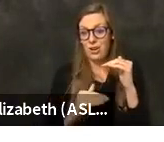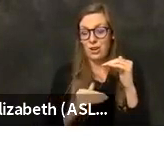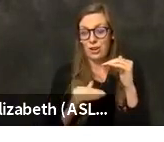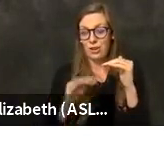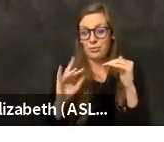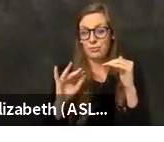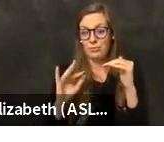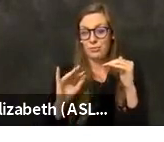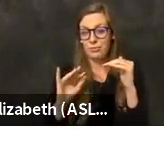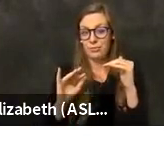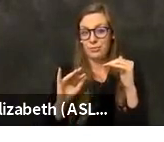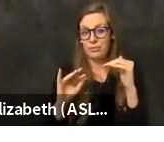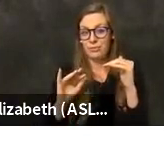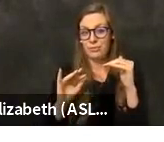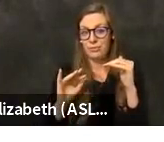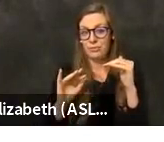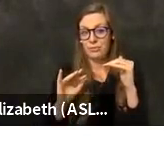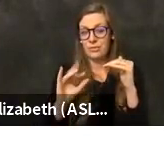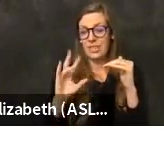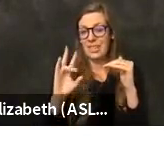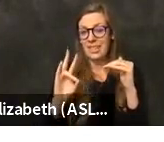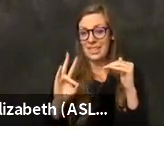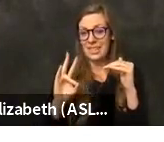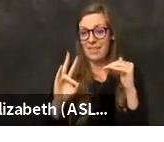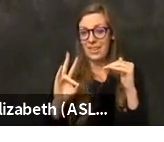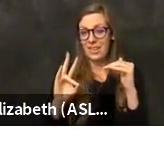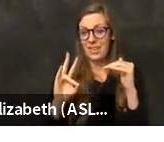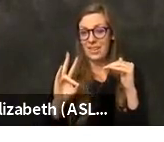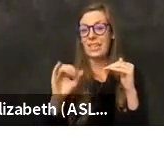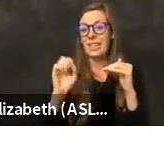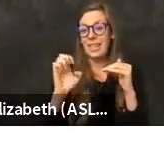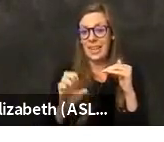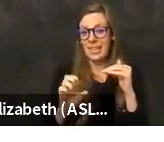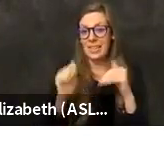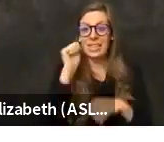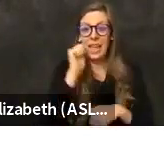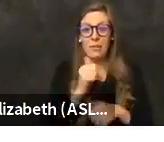seven cases per day for one hundred thousand to go into the red tier.